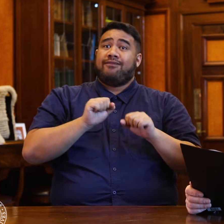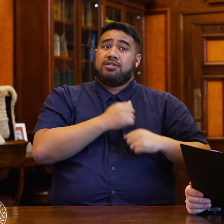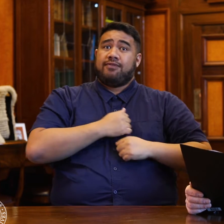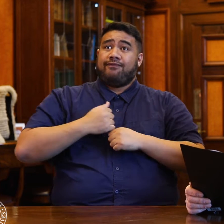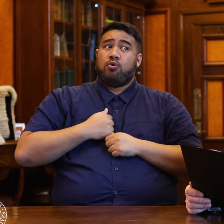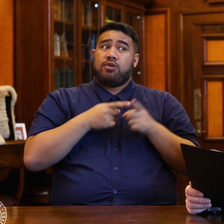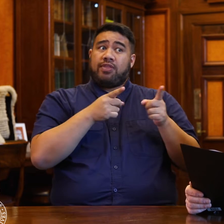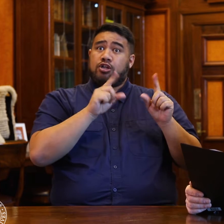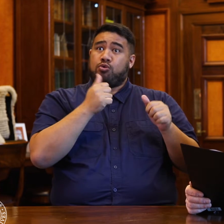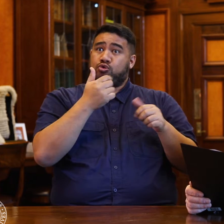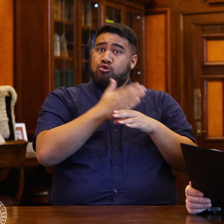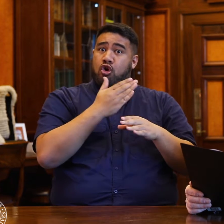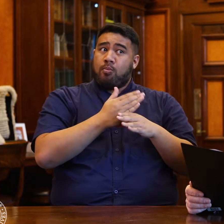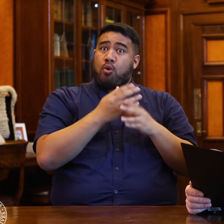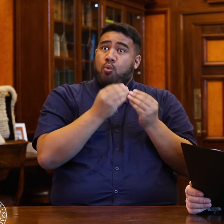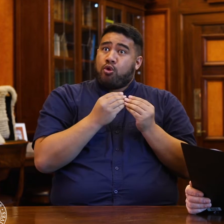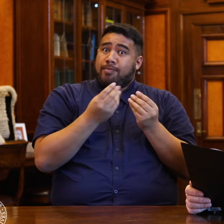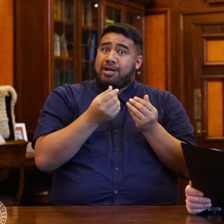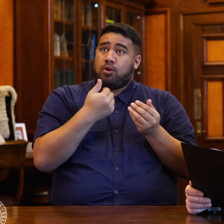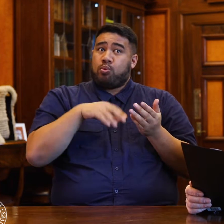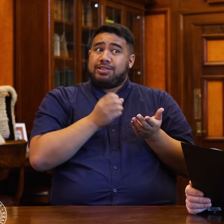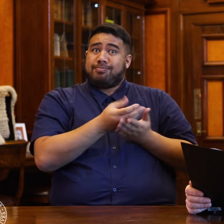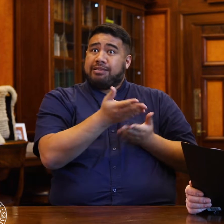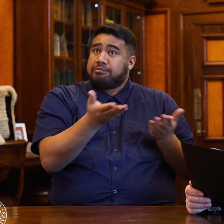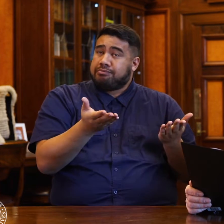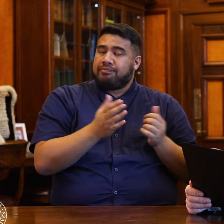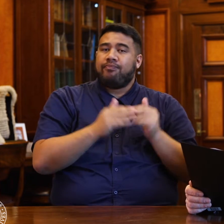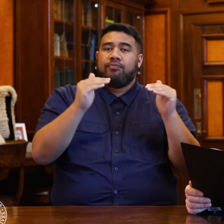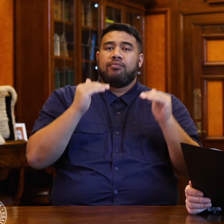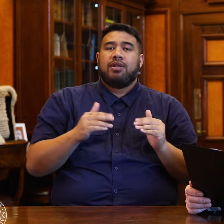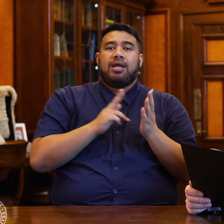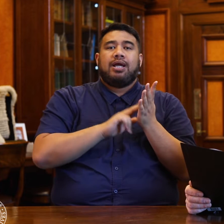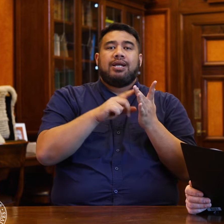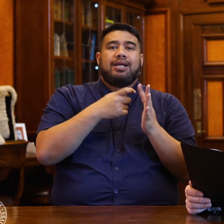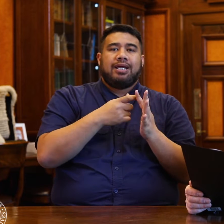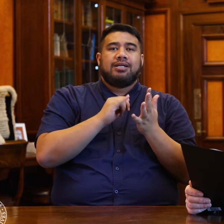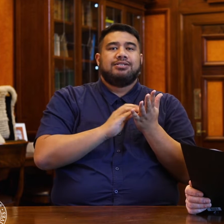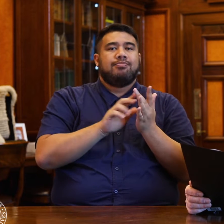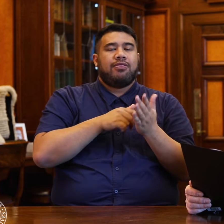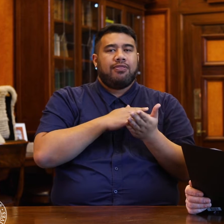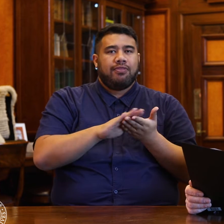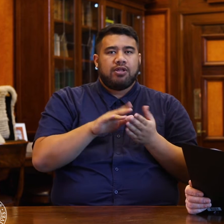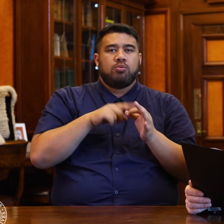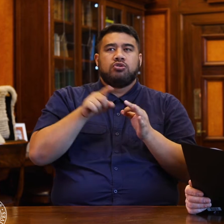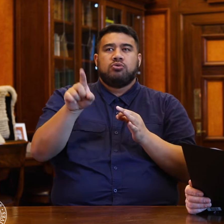Nick Smith has one to the Minister of Justice: does he stand by all his statements regarding